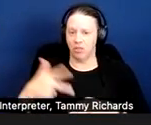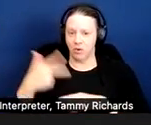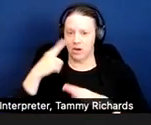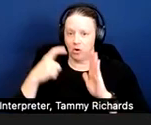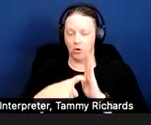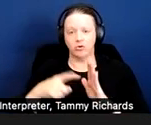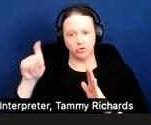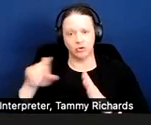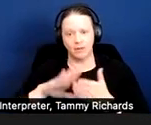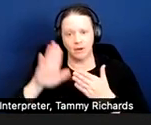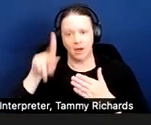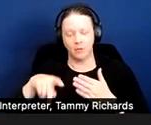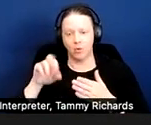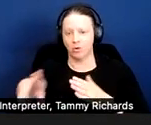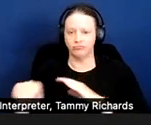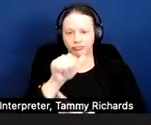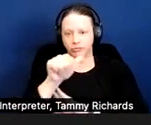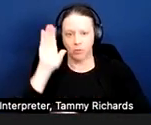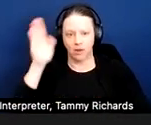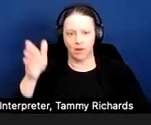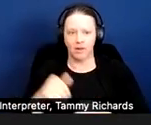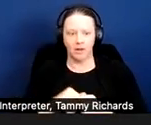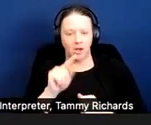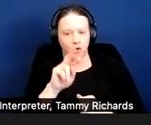Trina asks Agnes for additional time to clean her apartment.